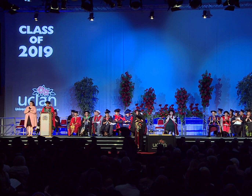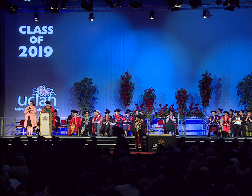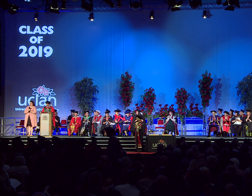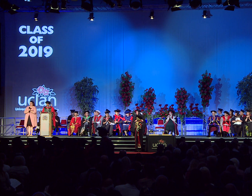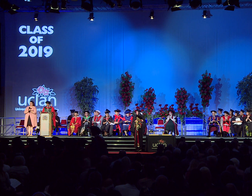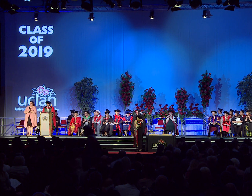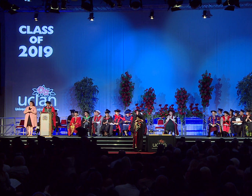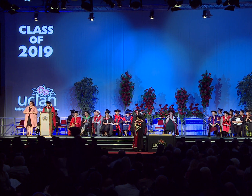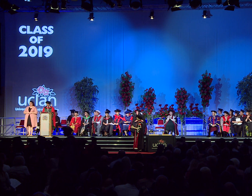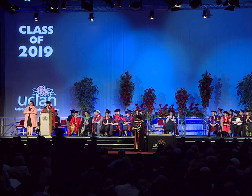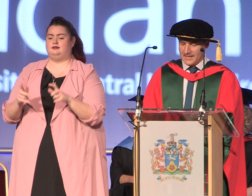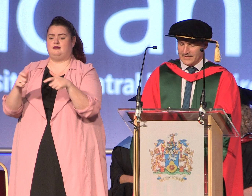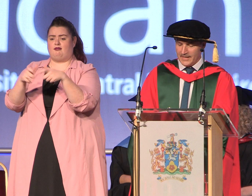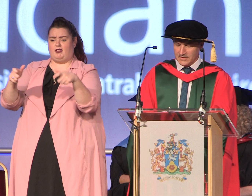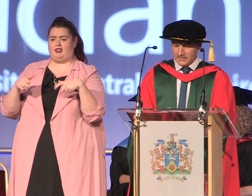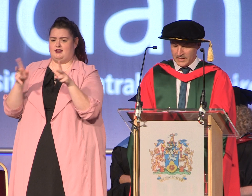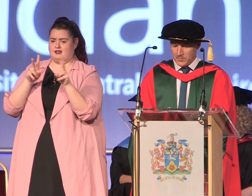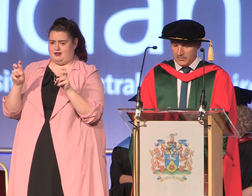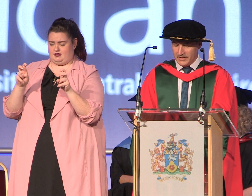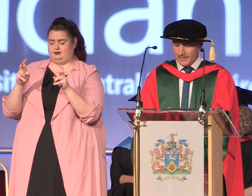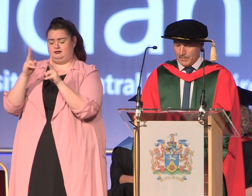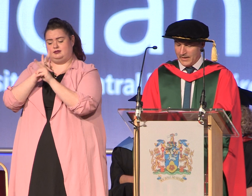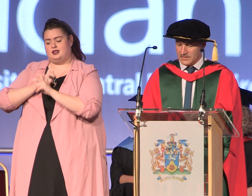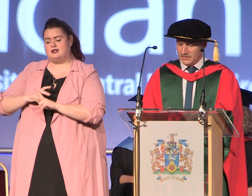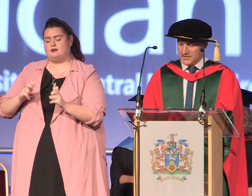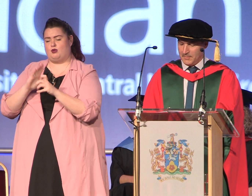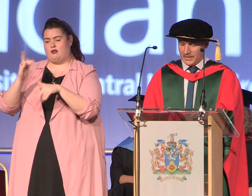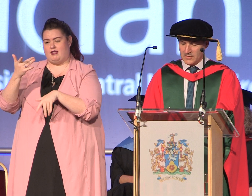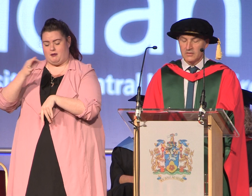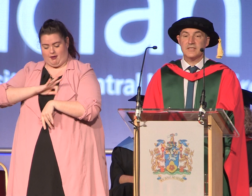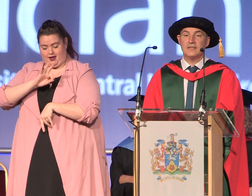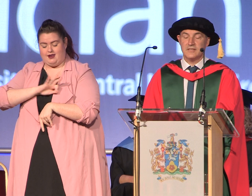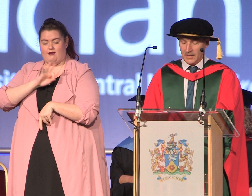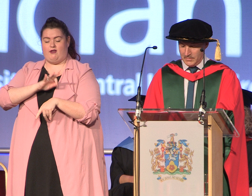for a theses entitled Exploring the Impact of Siblings on Talent Development